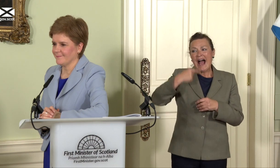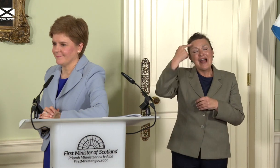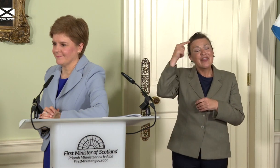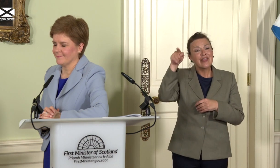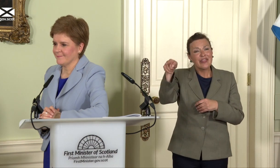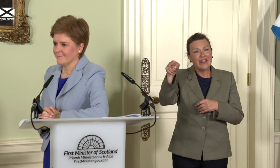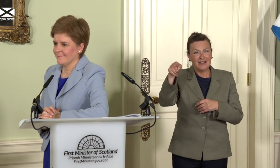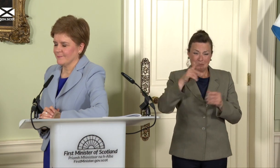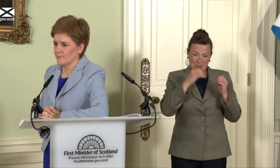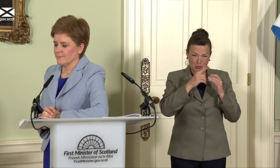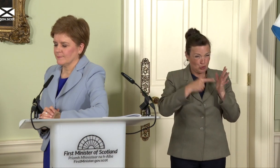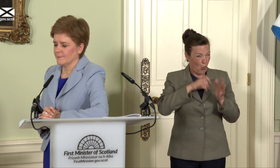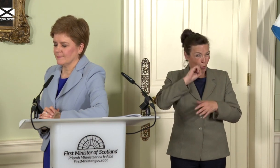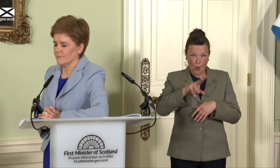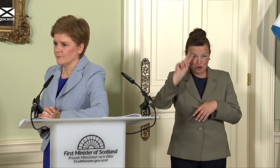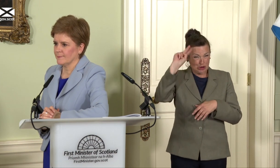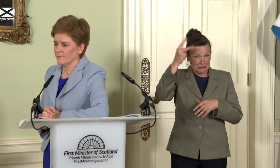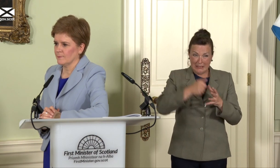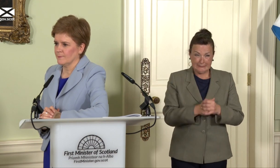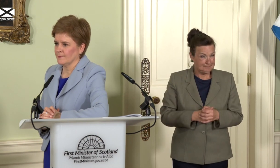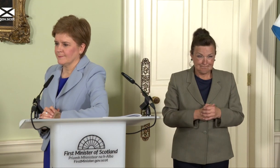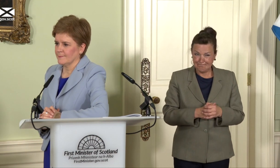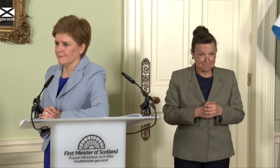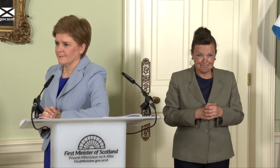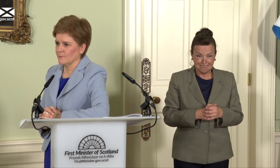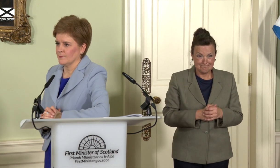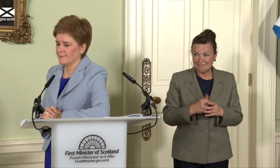going on in the world, and the Supreme Court judgement last October didn’t really give you